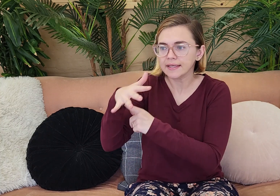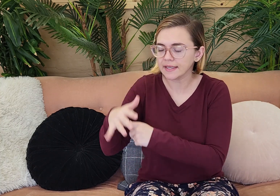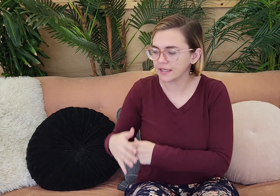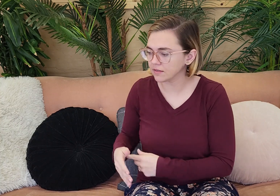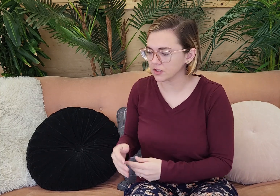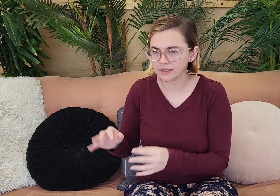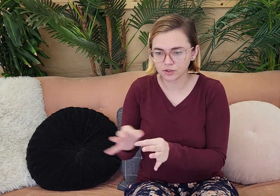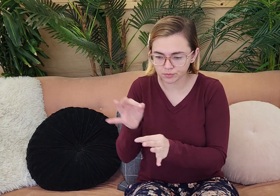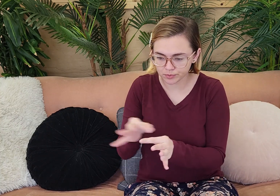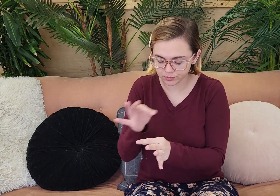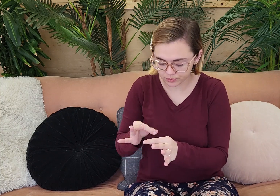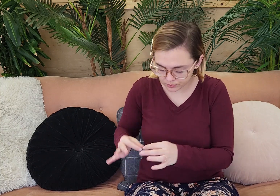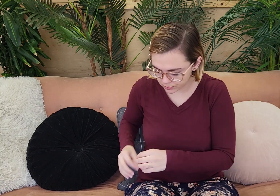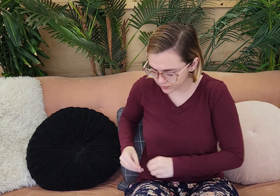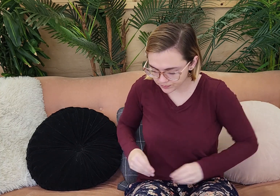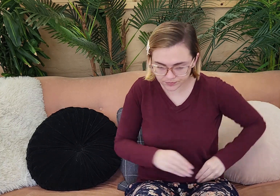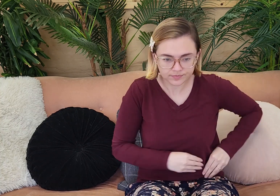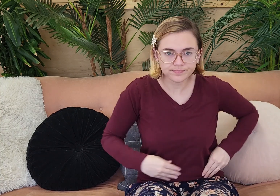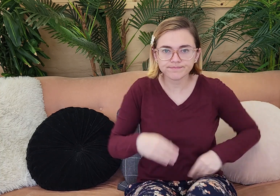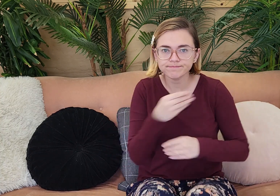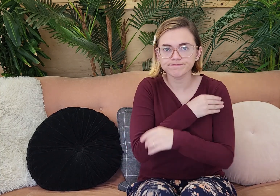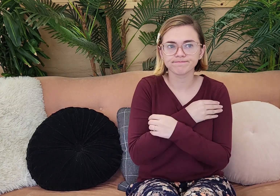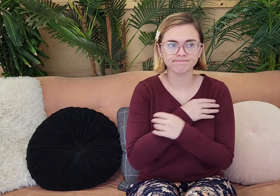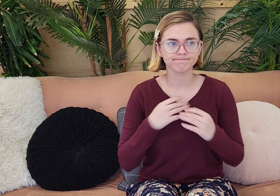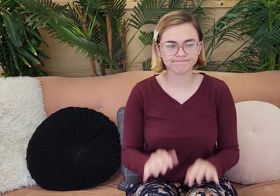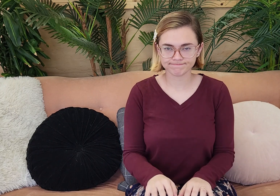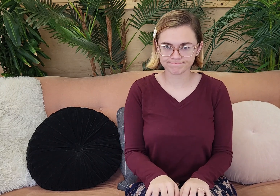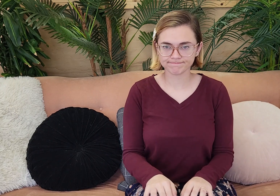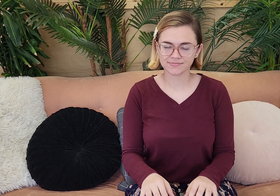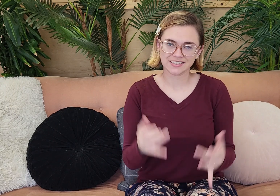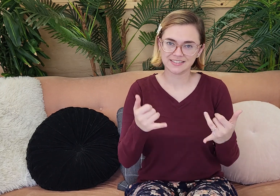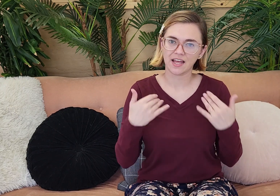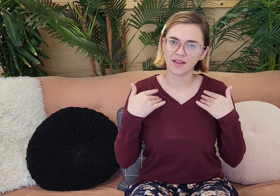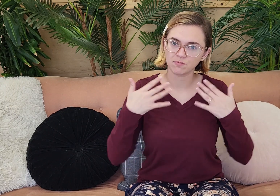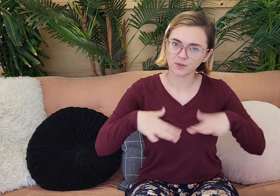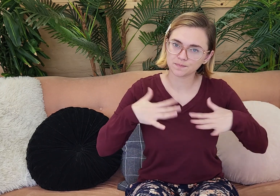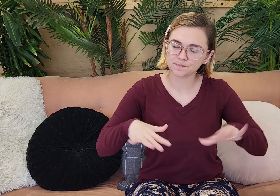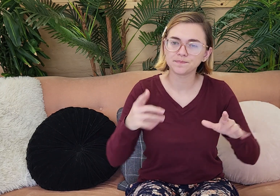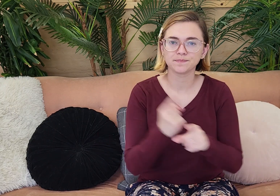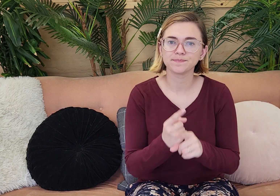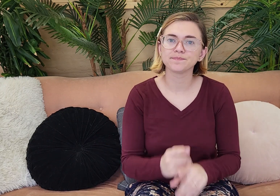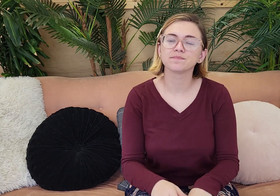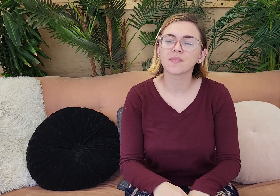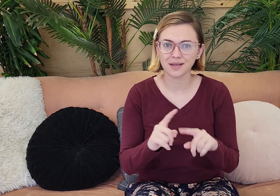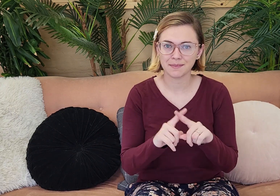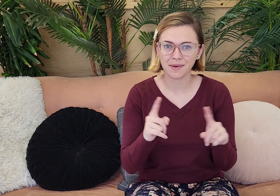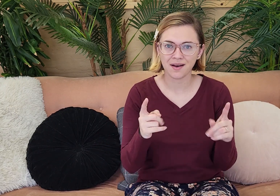they gathered together some leaves and they started sewing and stitching up garments for them. So that they would be